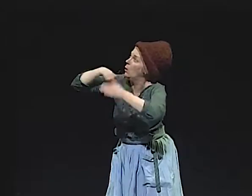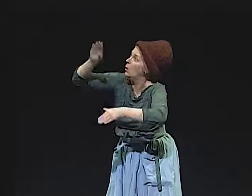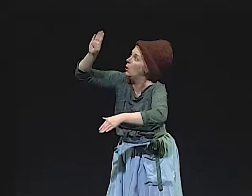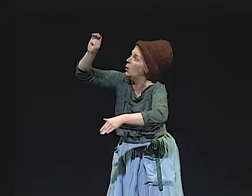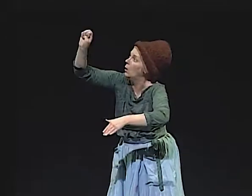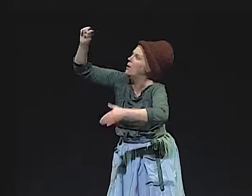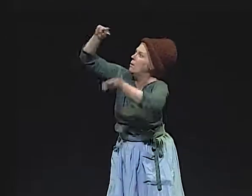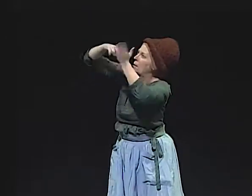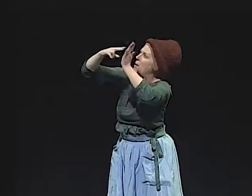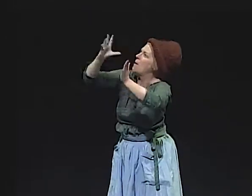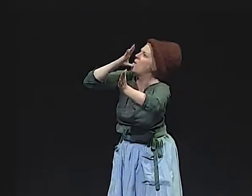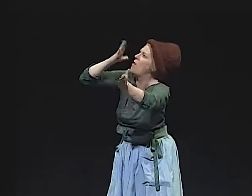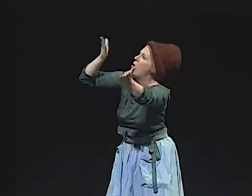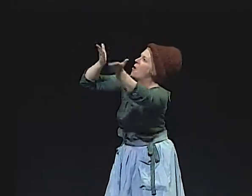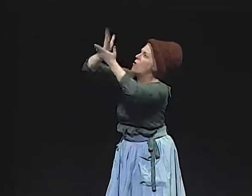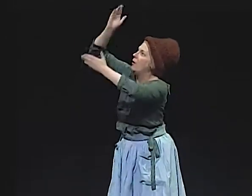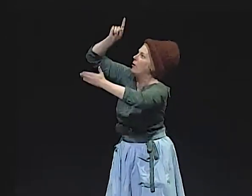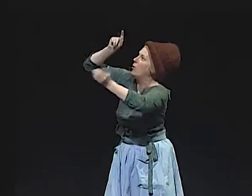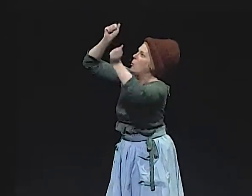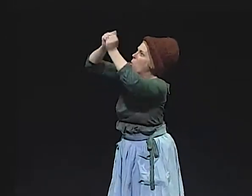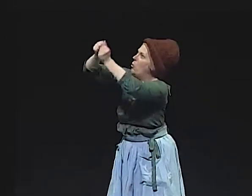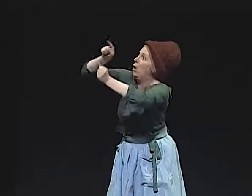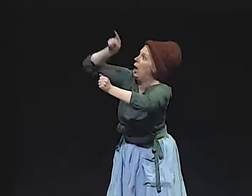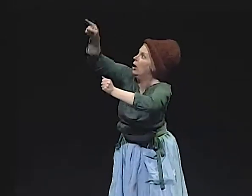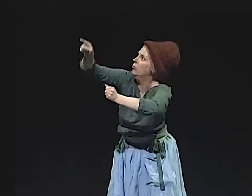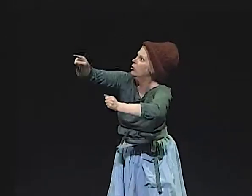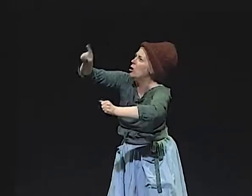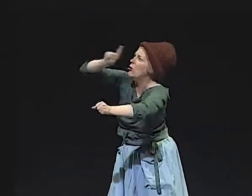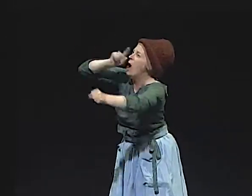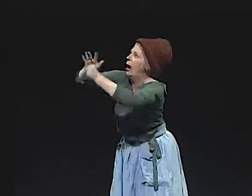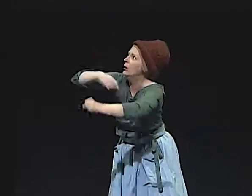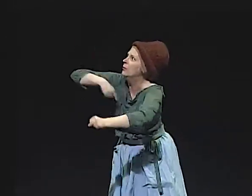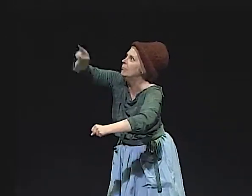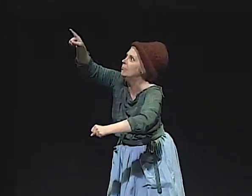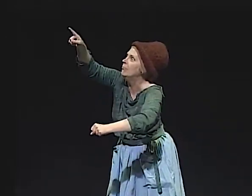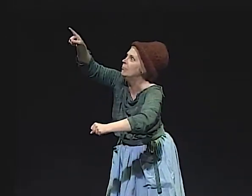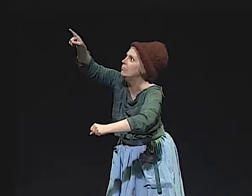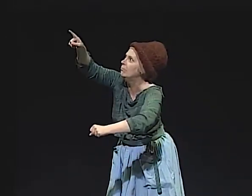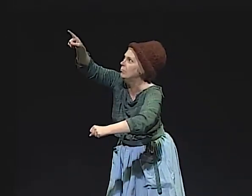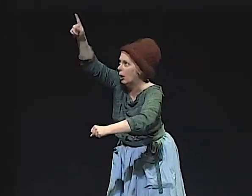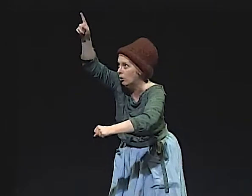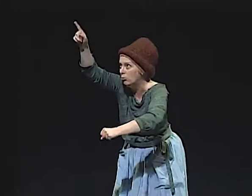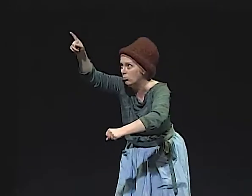"B-E-E. AND SO I'LL KNOW MY MOTHER'S ALL RIGHT "AND SHE'S SAFELY IN HEAVEN WITH YOU